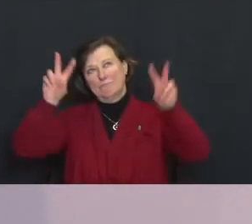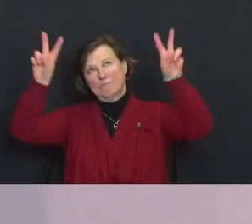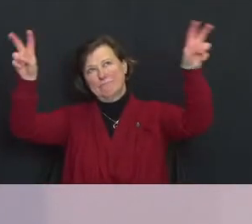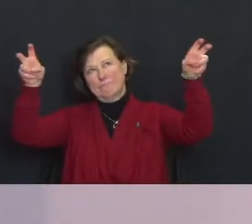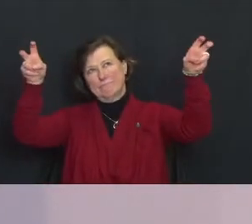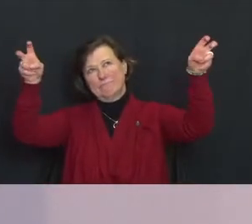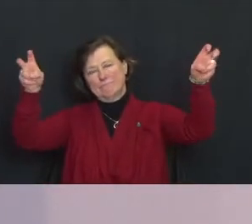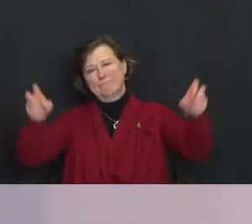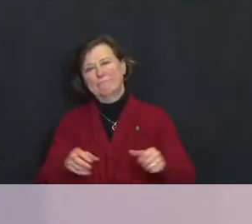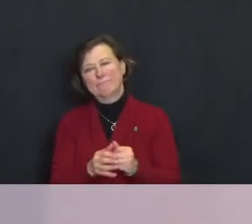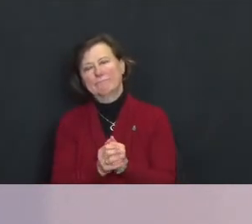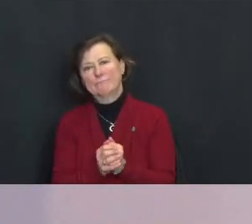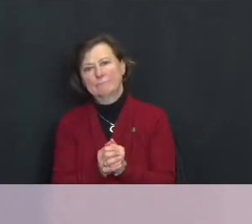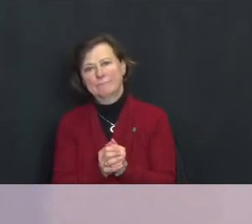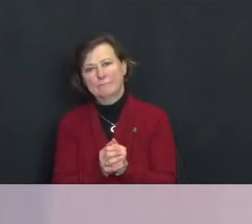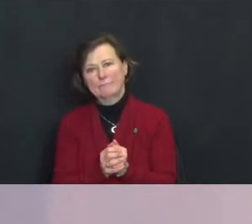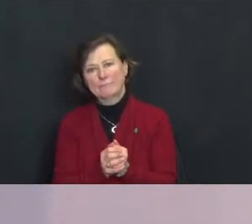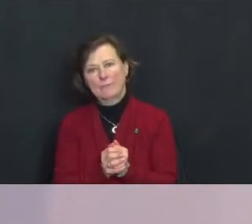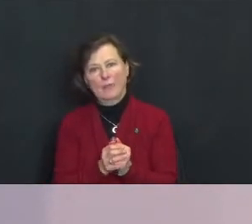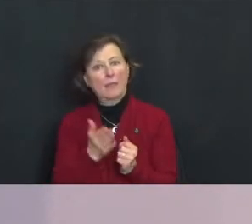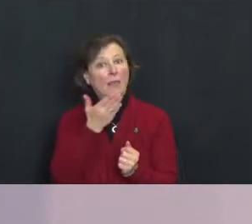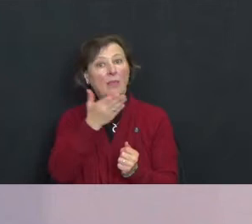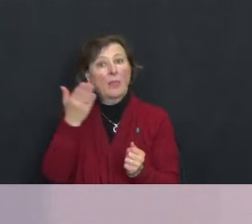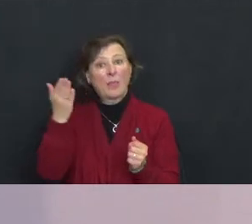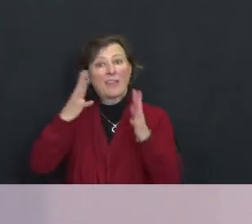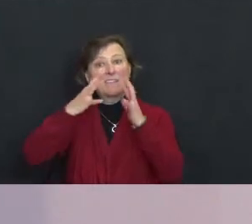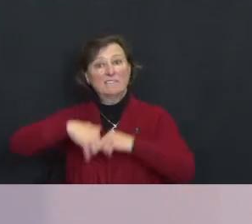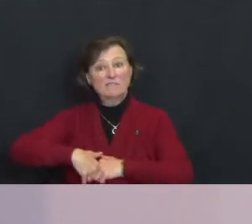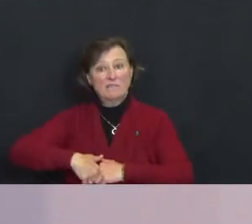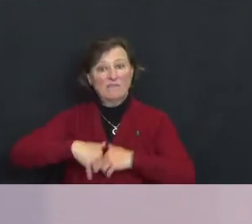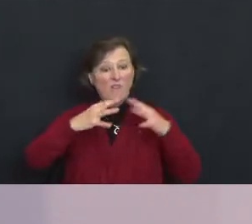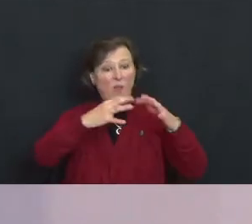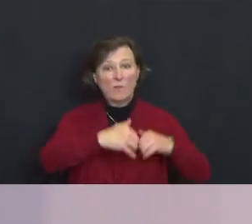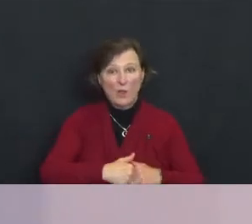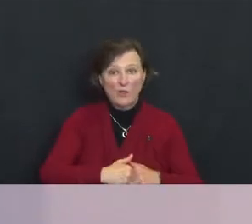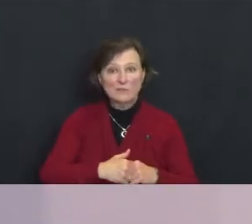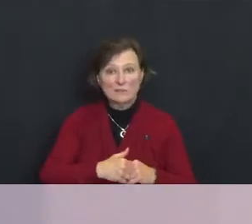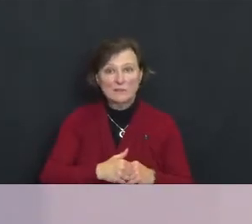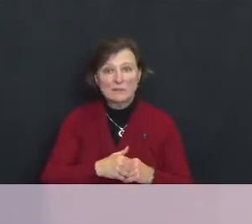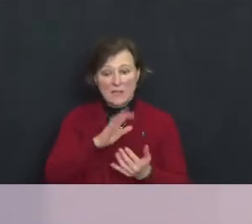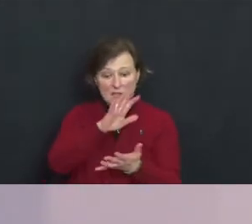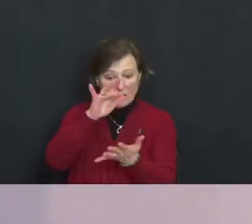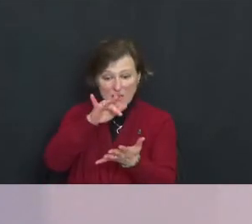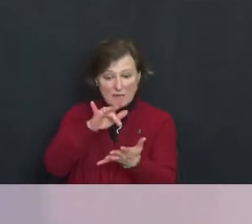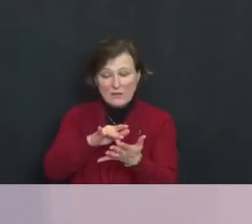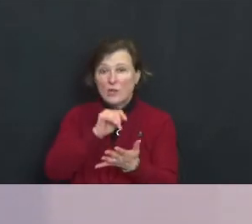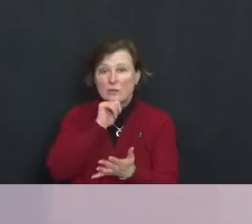“Things fall apart. “The center does not hold.